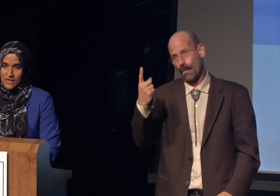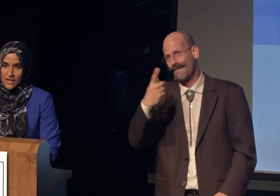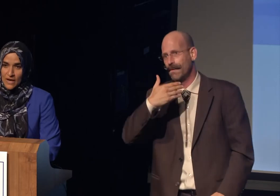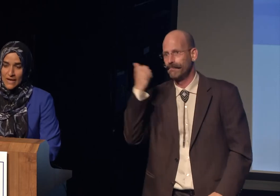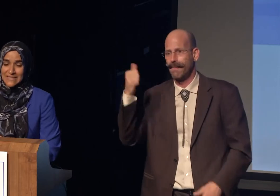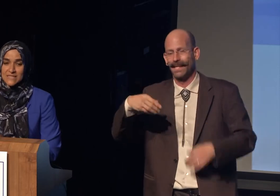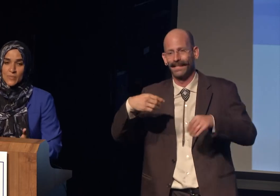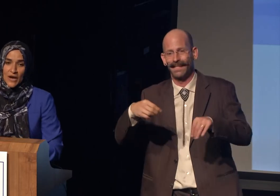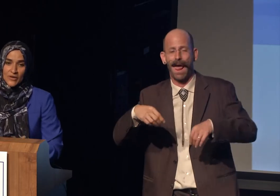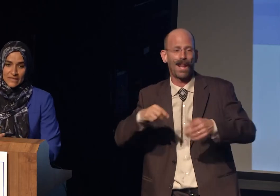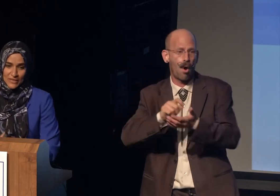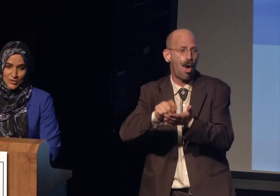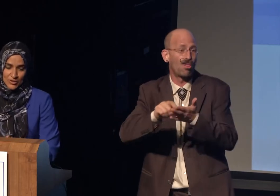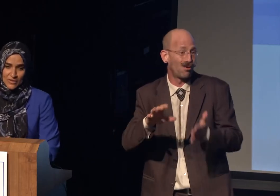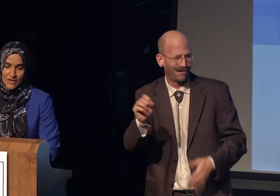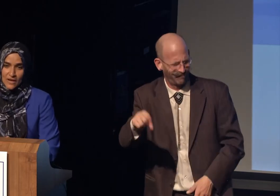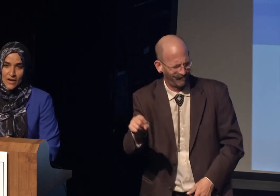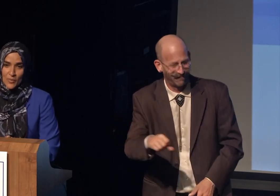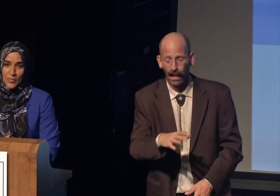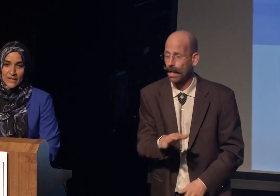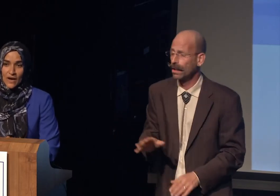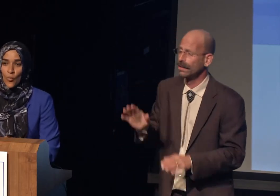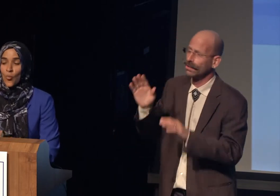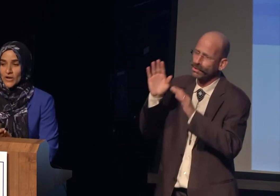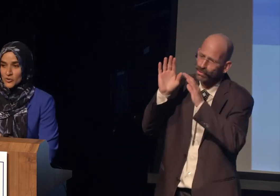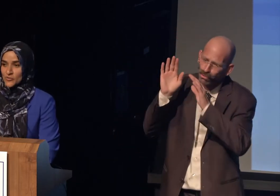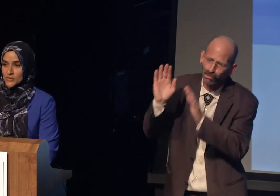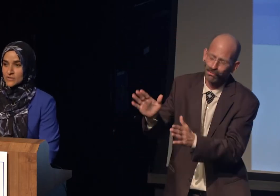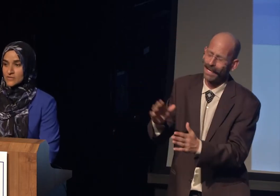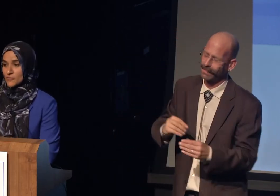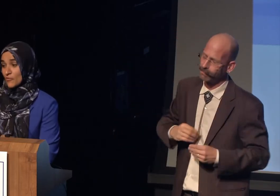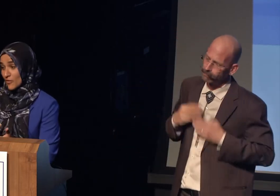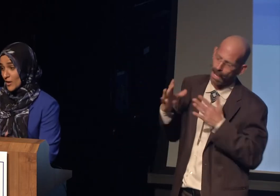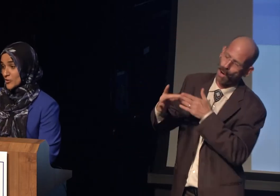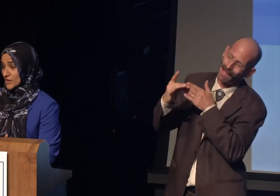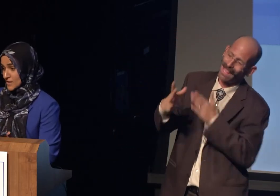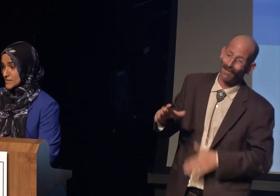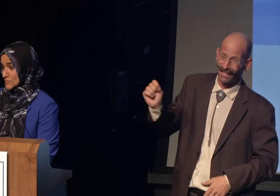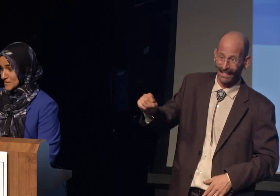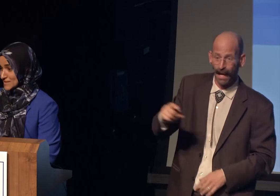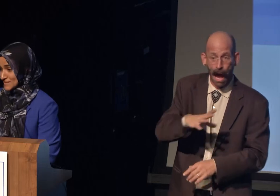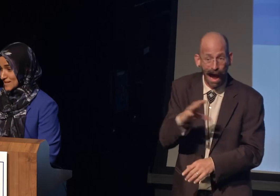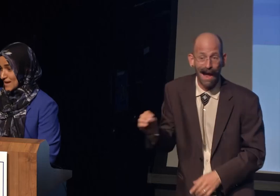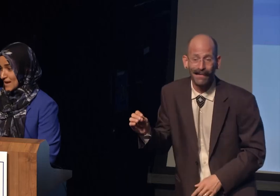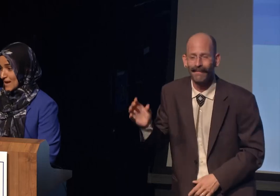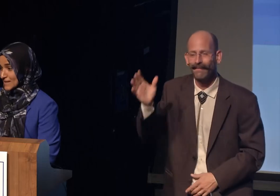an inspiring leader, but, a wonderful father and husband.